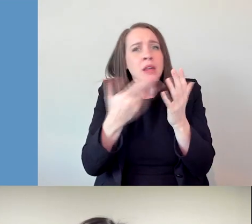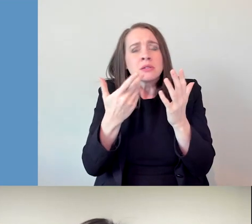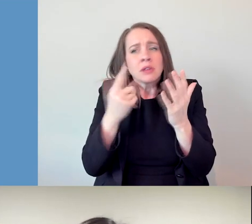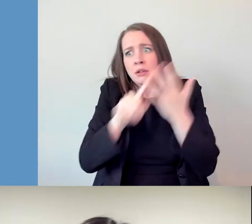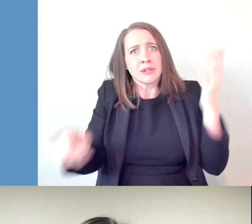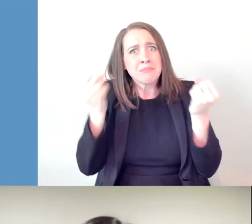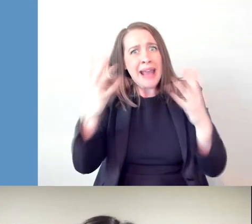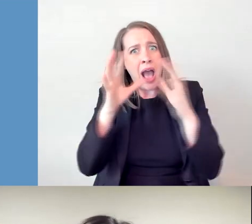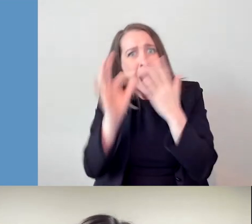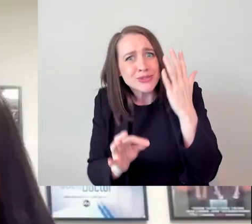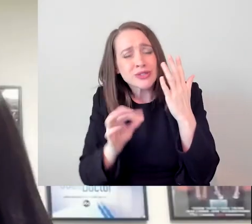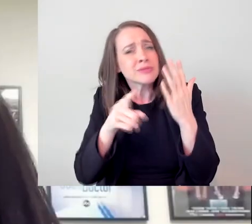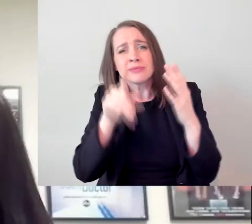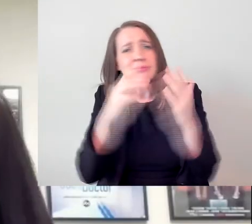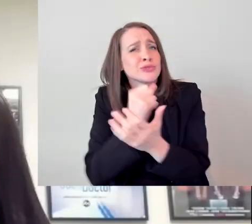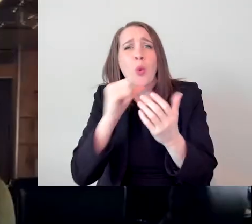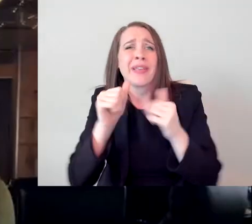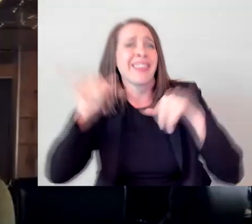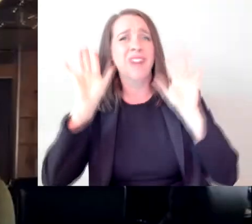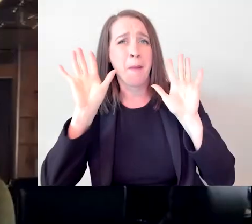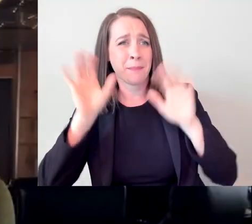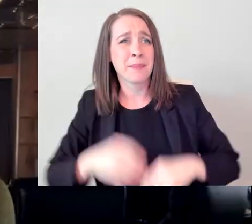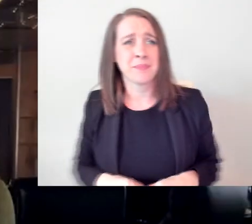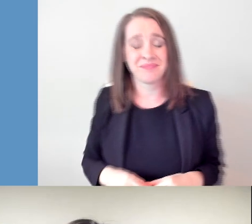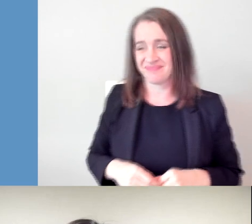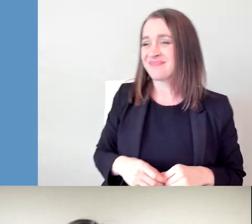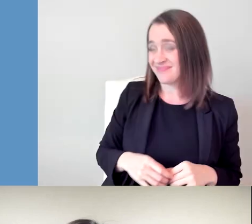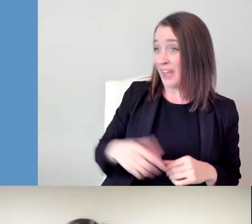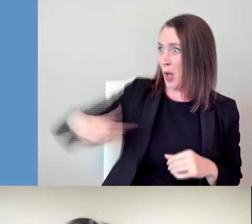is also possible. Don't give up. It's wonderful that kids today don't